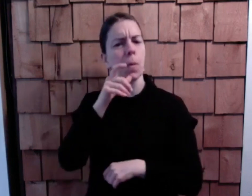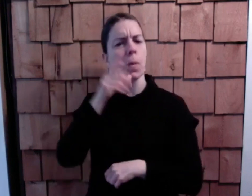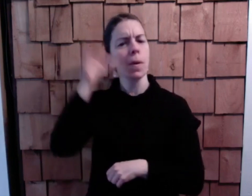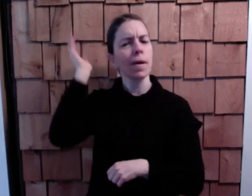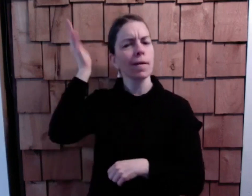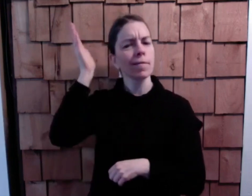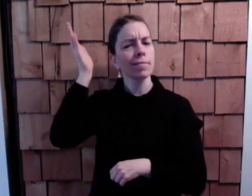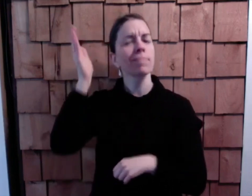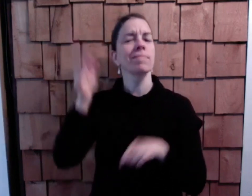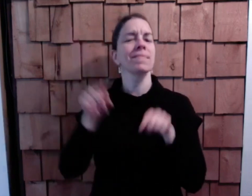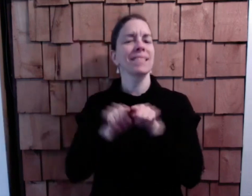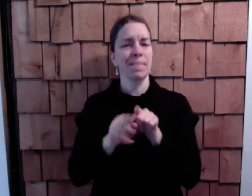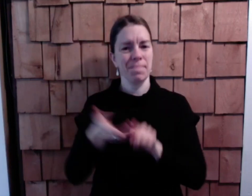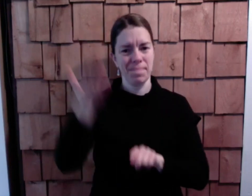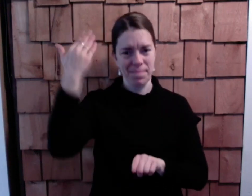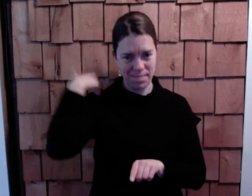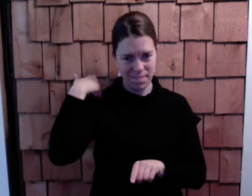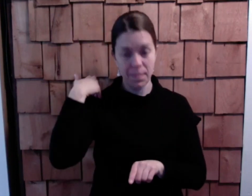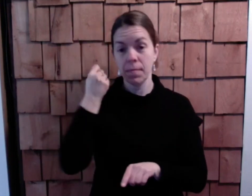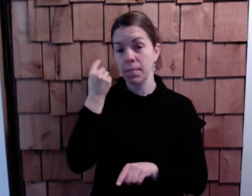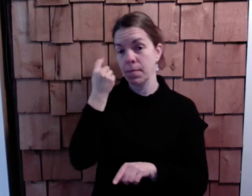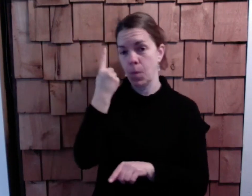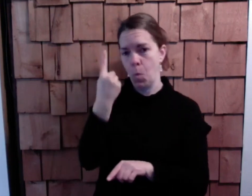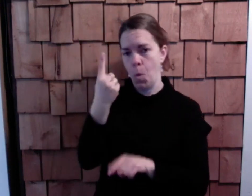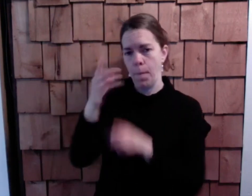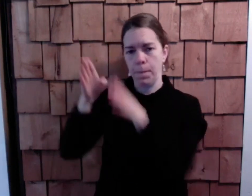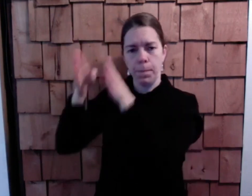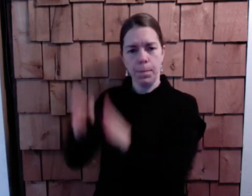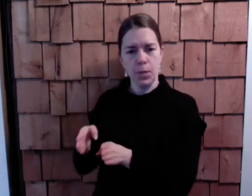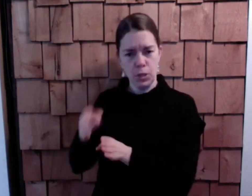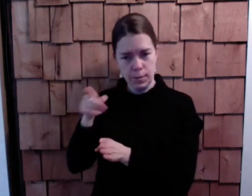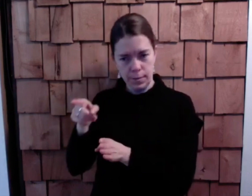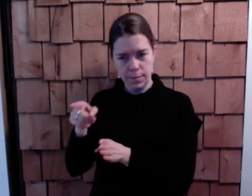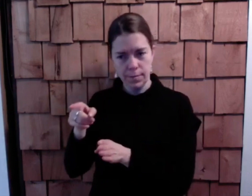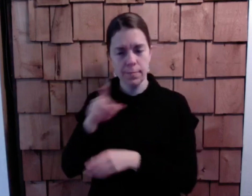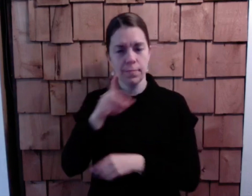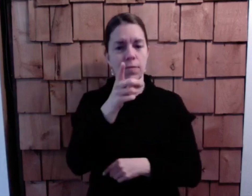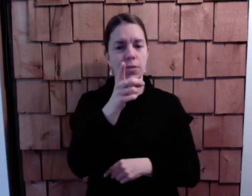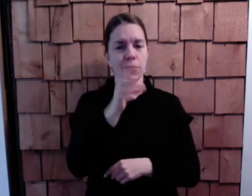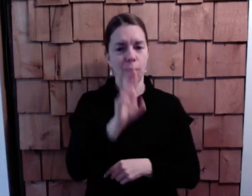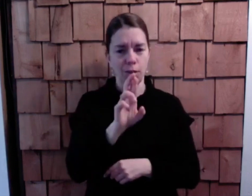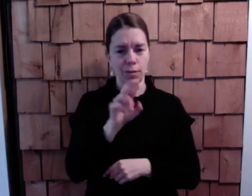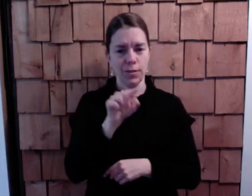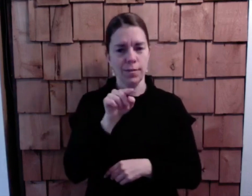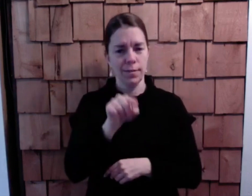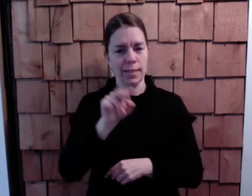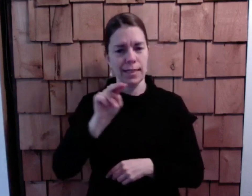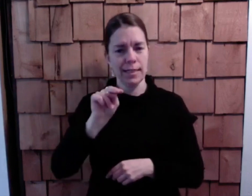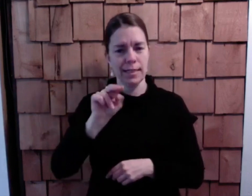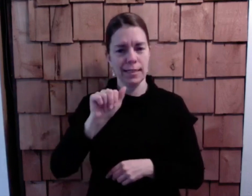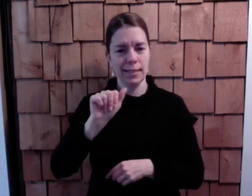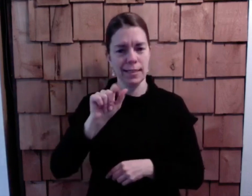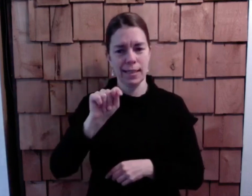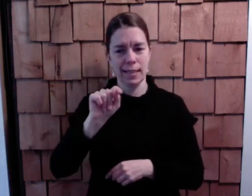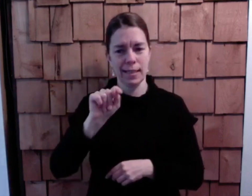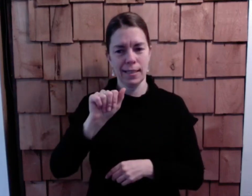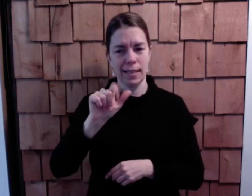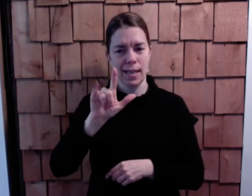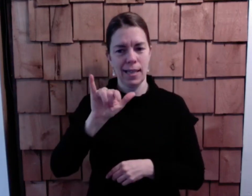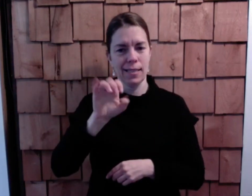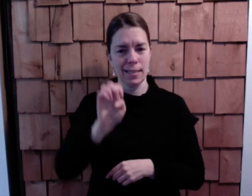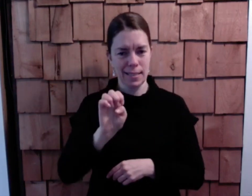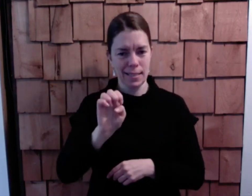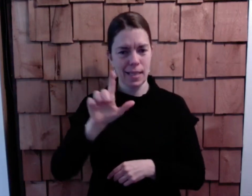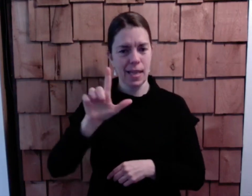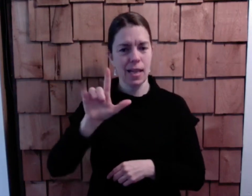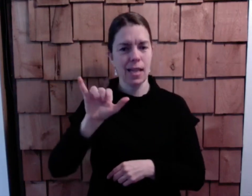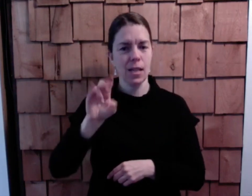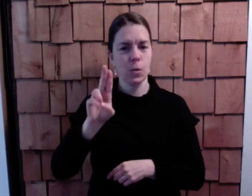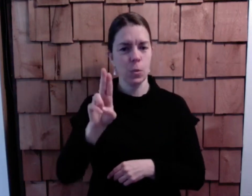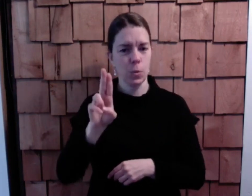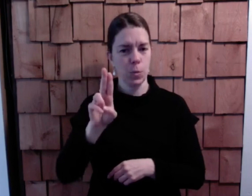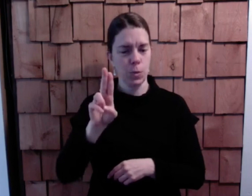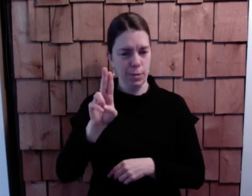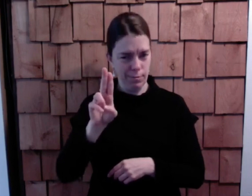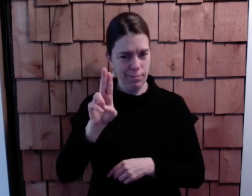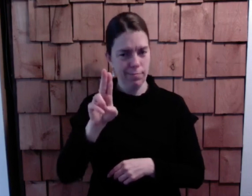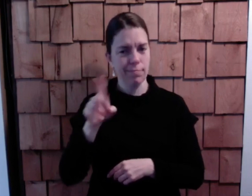The presenter will be the same as during the first part: Dr. Natalie Liu.